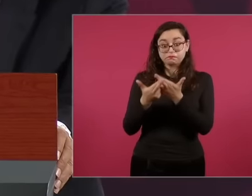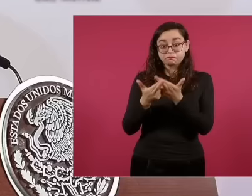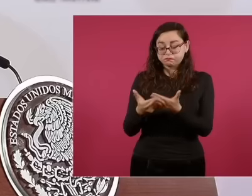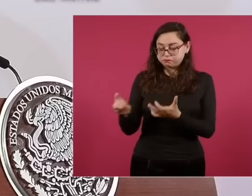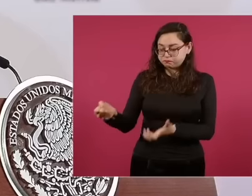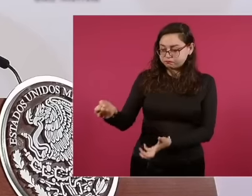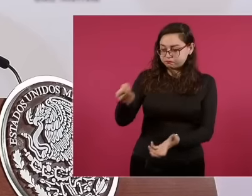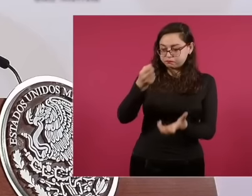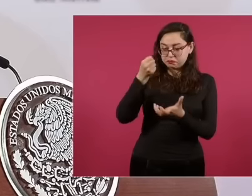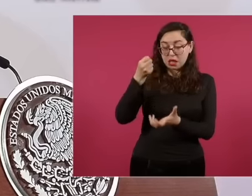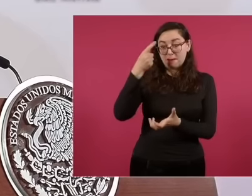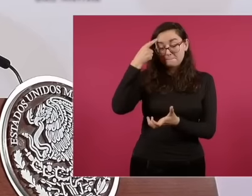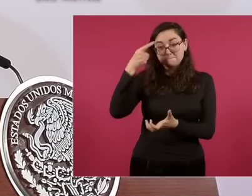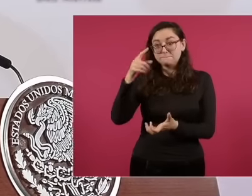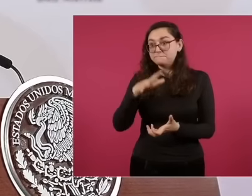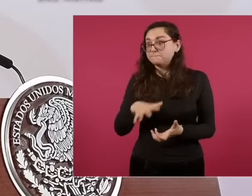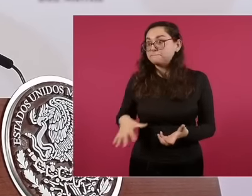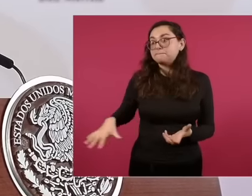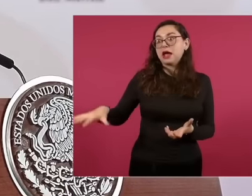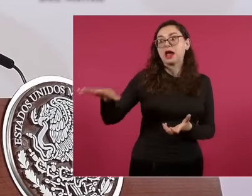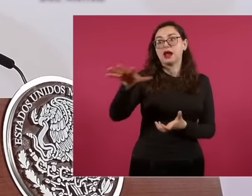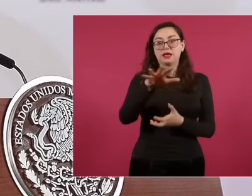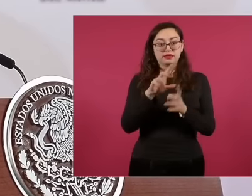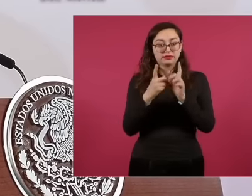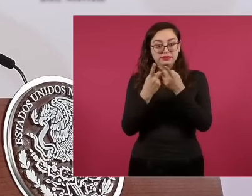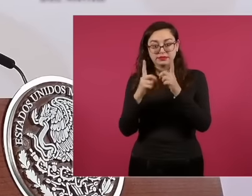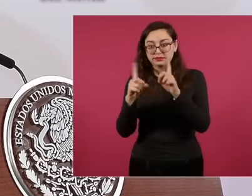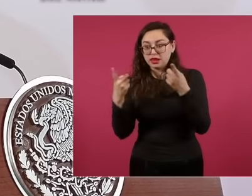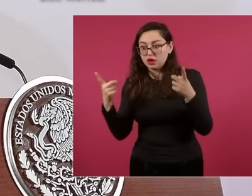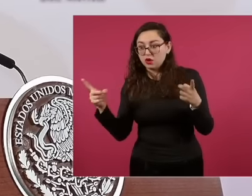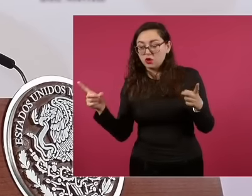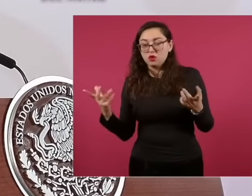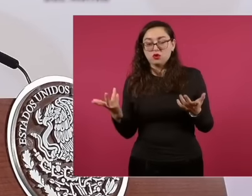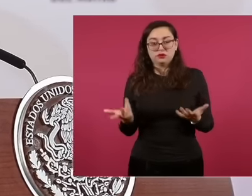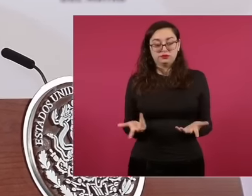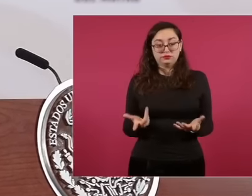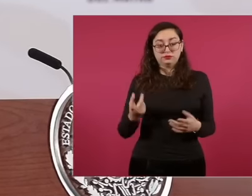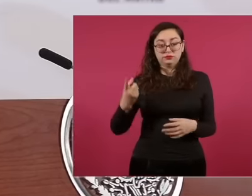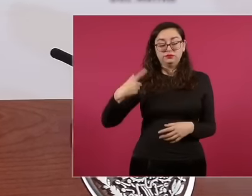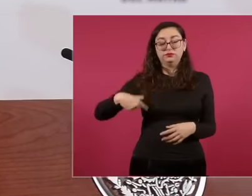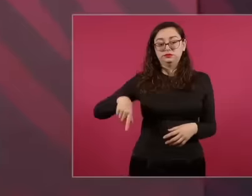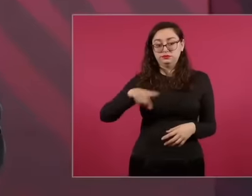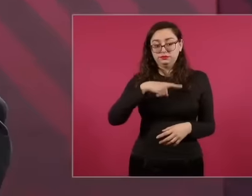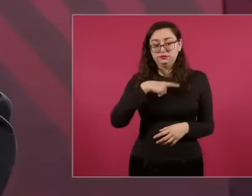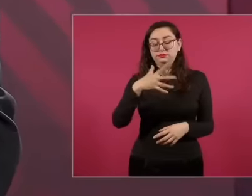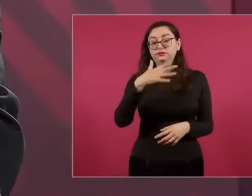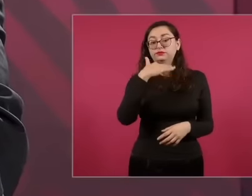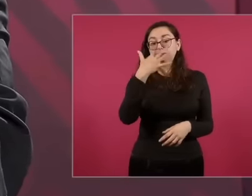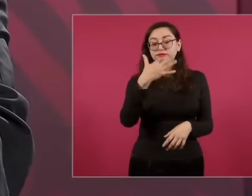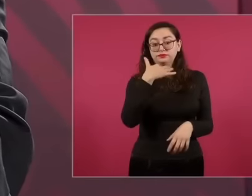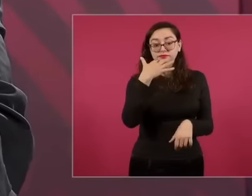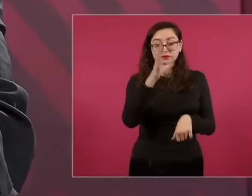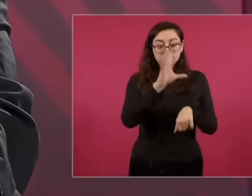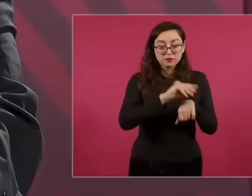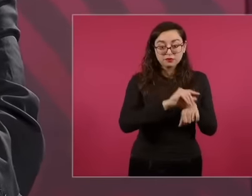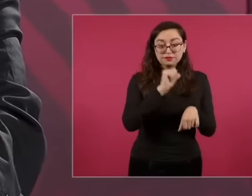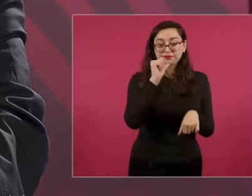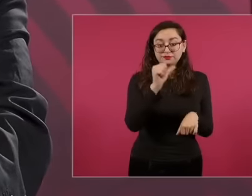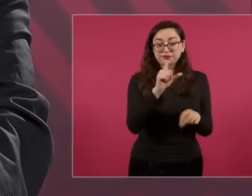development of everything What we have saved by not allowing corruption by having an